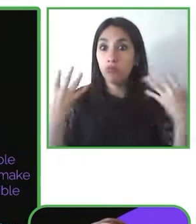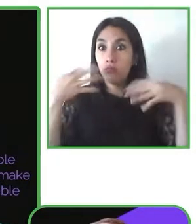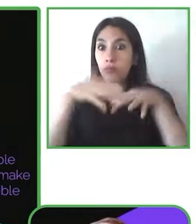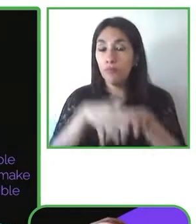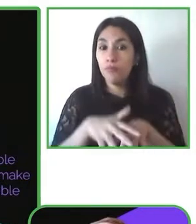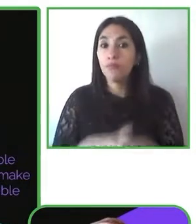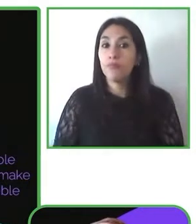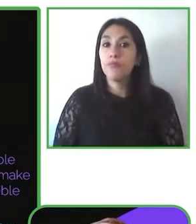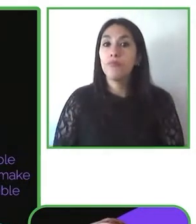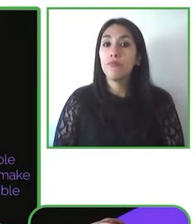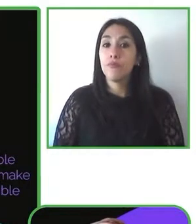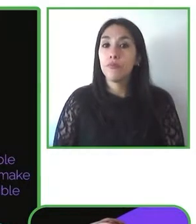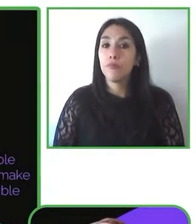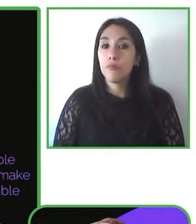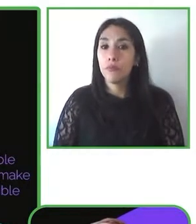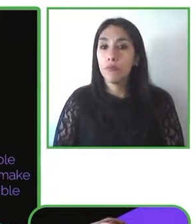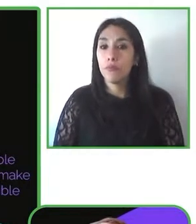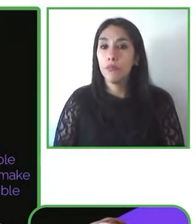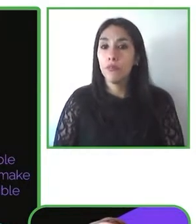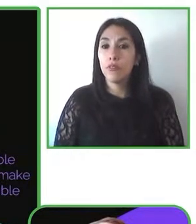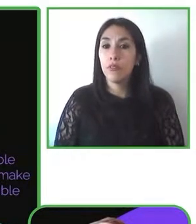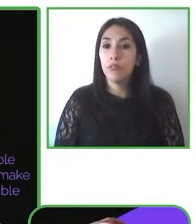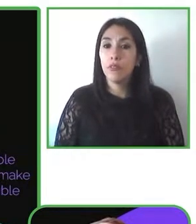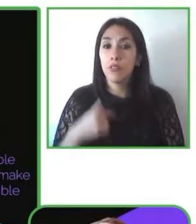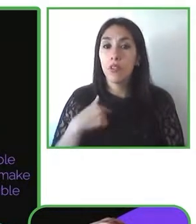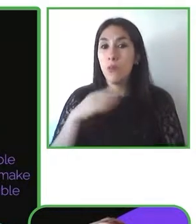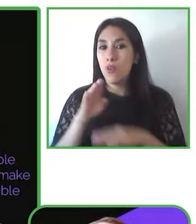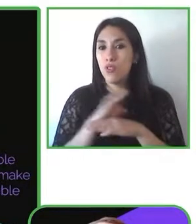reinforce and unlock positive culture change from exclusion to include